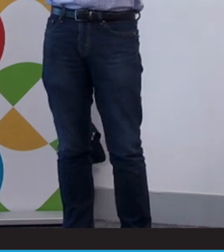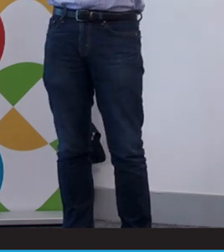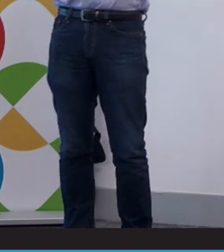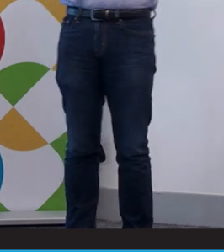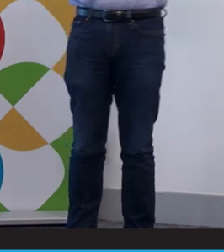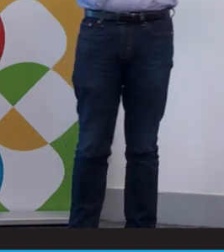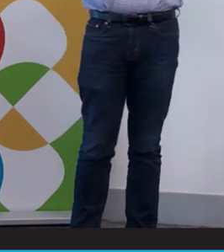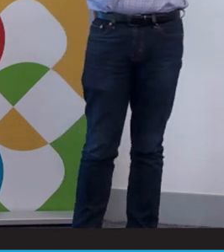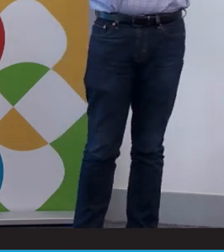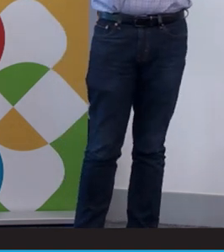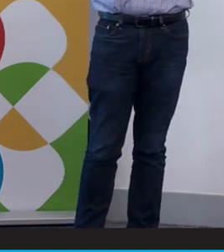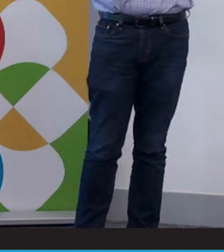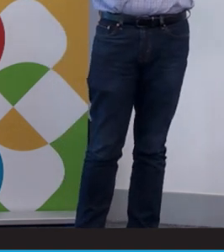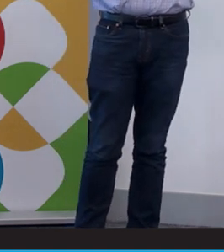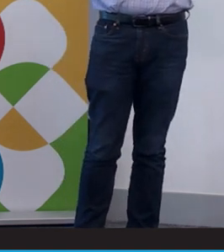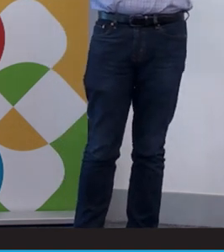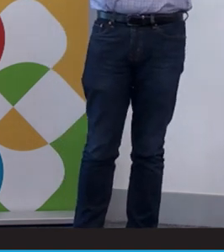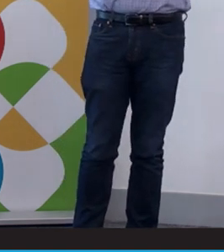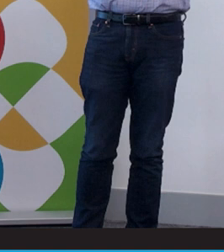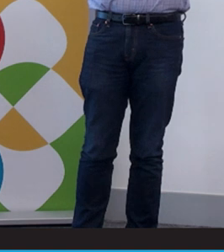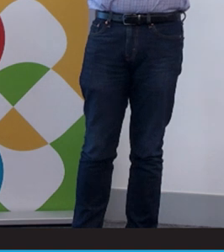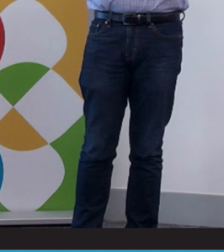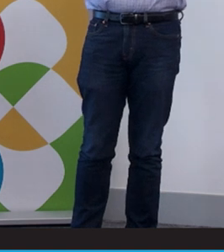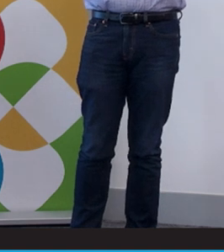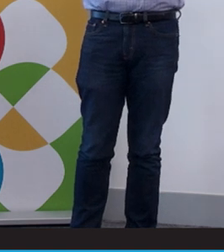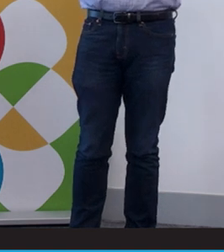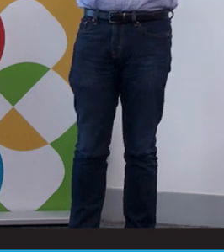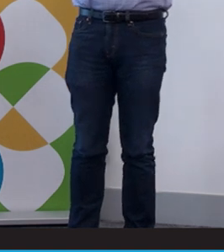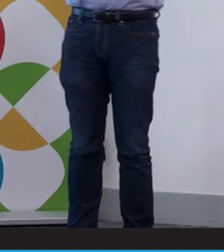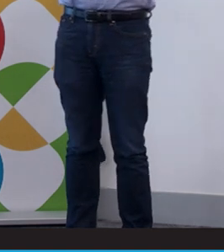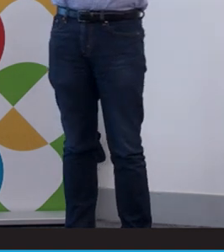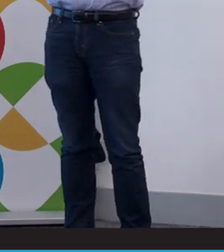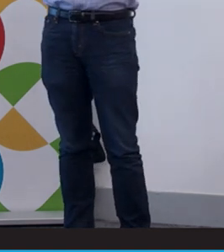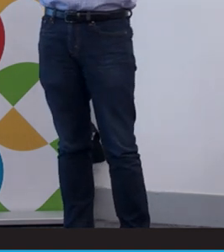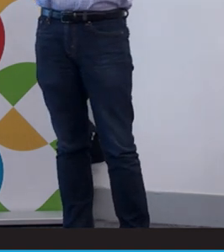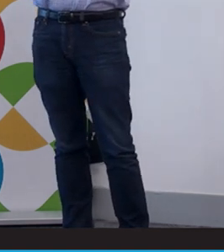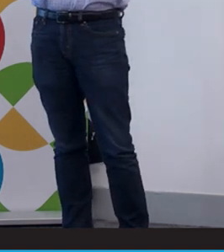family supports right up and through to aged care and everything in between. NDIS